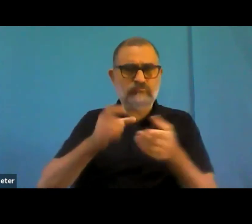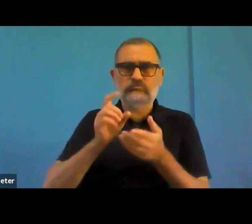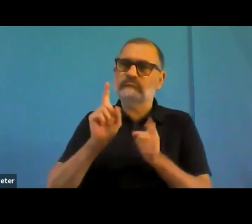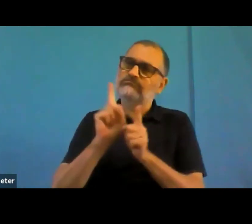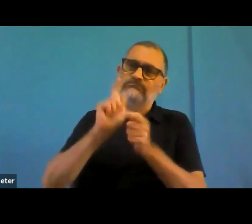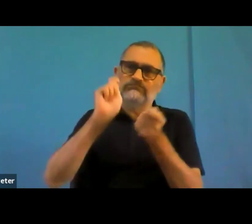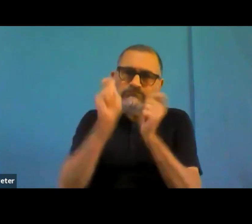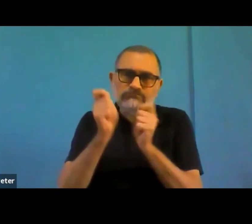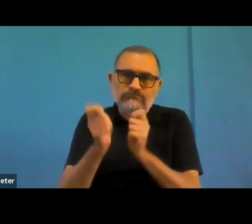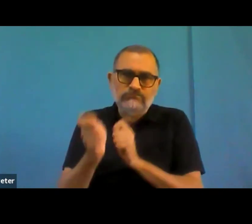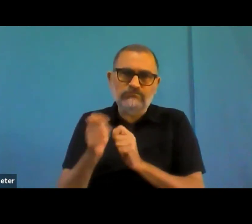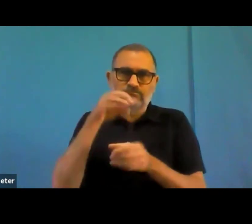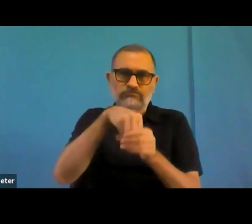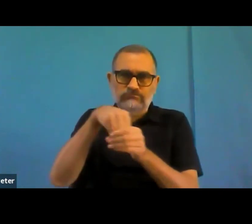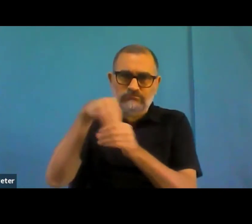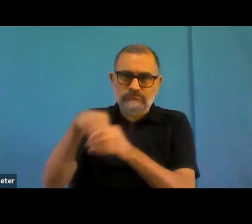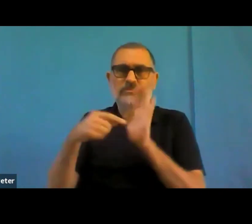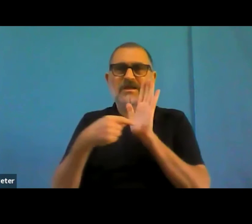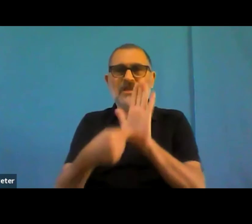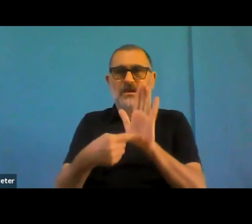Of course, that won't fix everything, absolutely not.